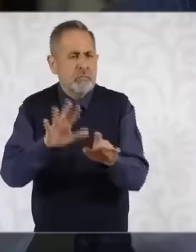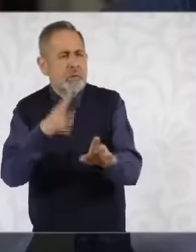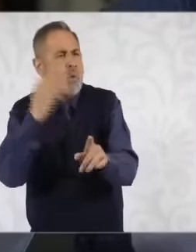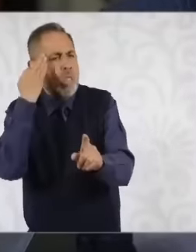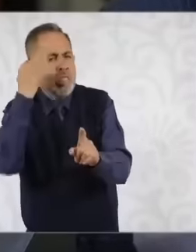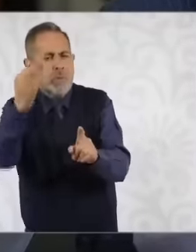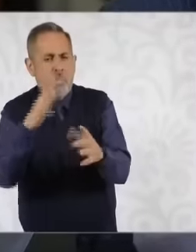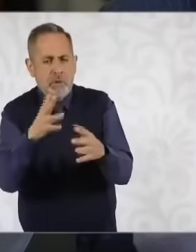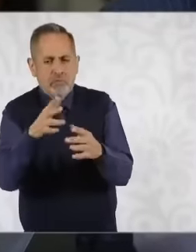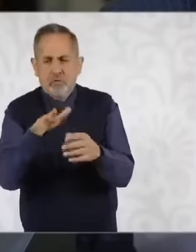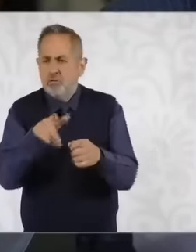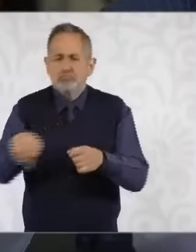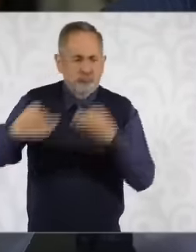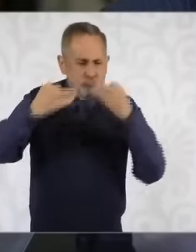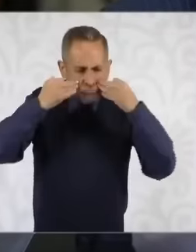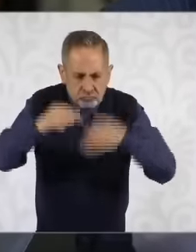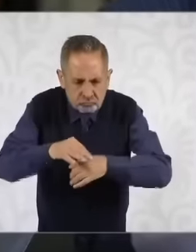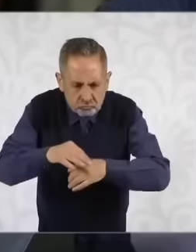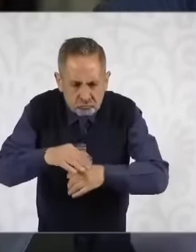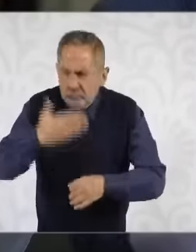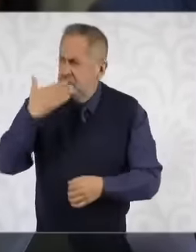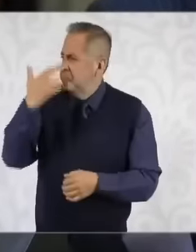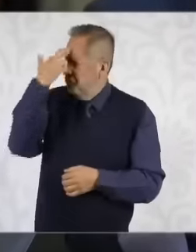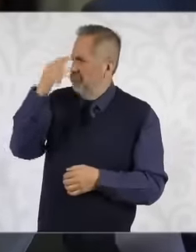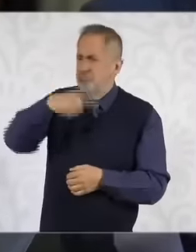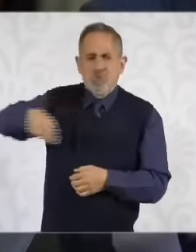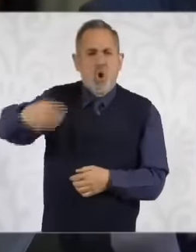will be able to feel these results of this plan In search of food sovereignty